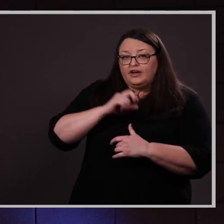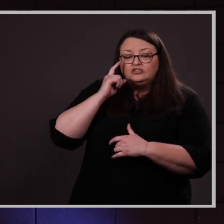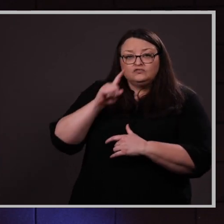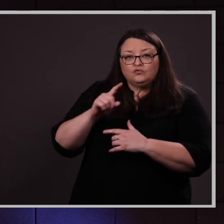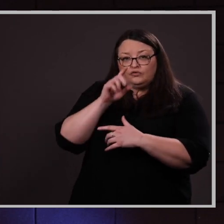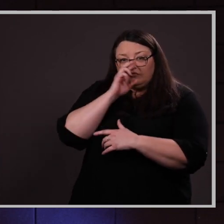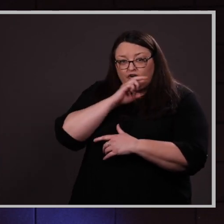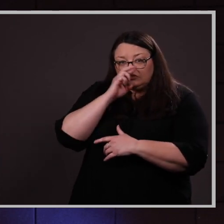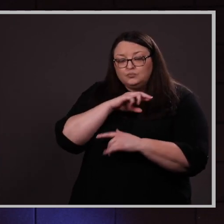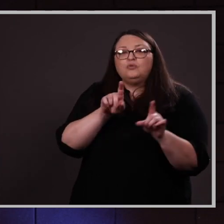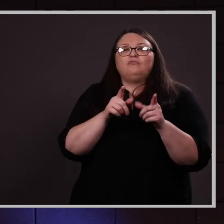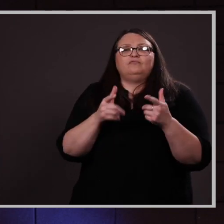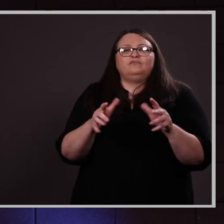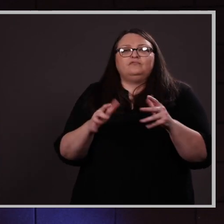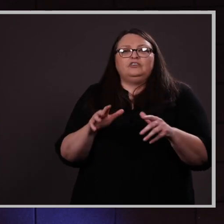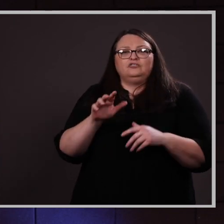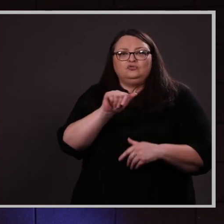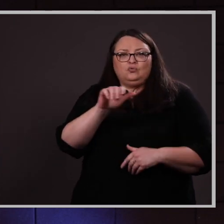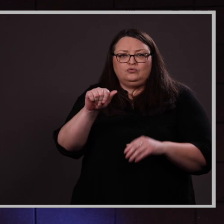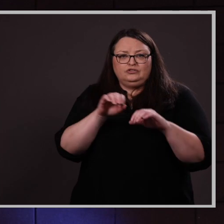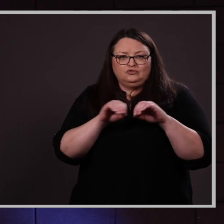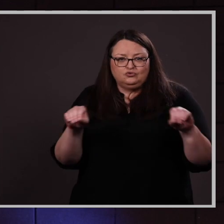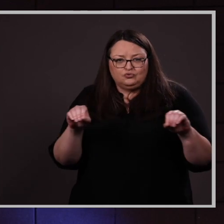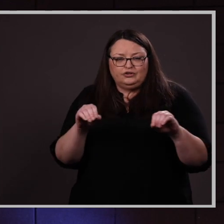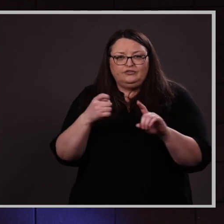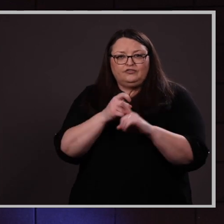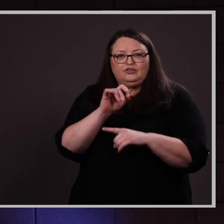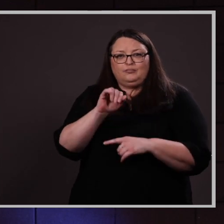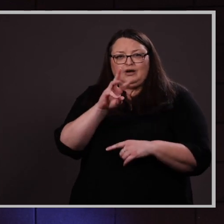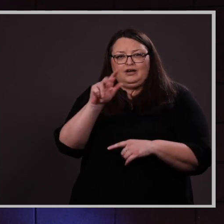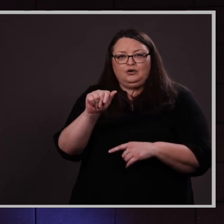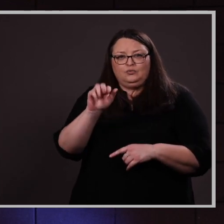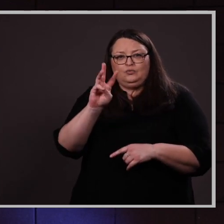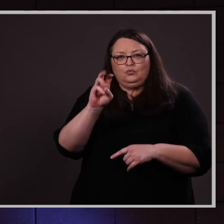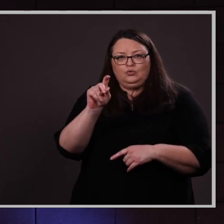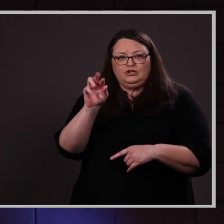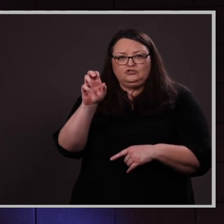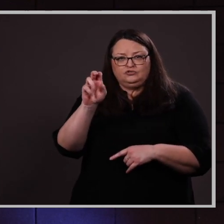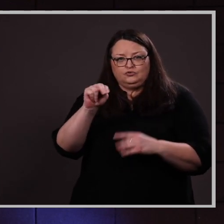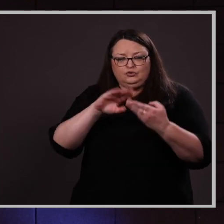she had already completed an Associate’s degree from Iowa Western Community College.